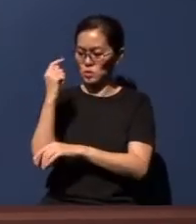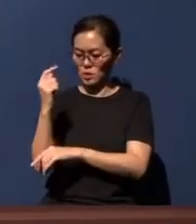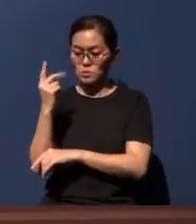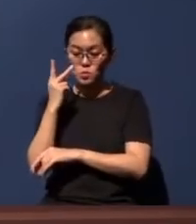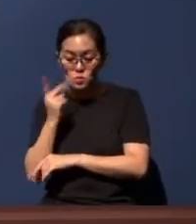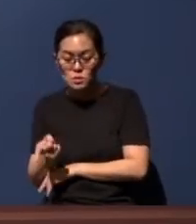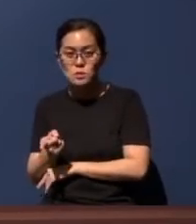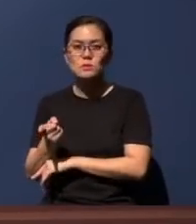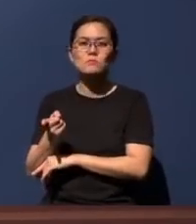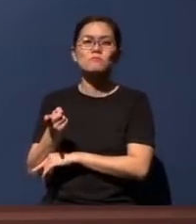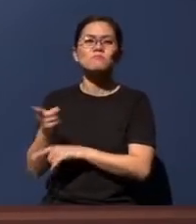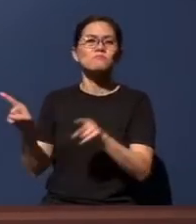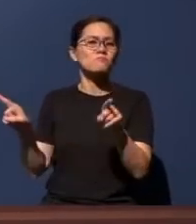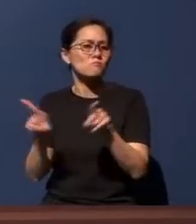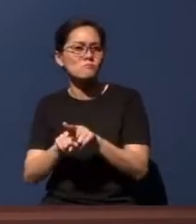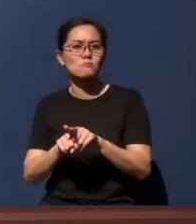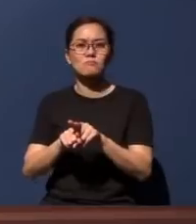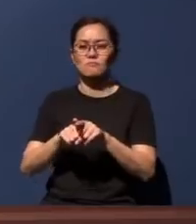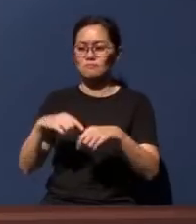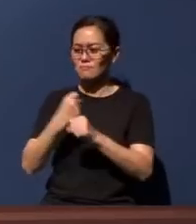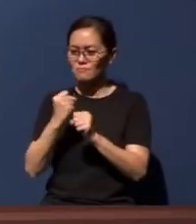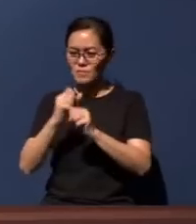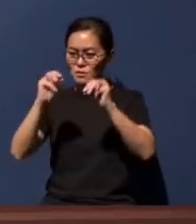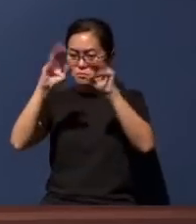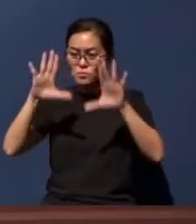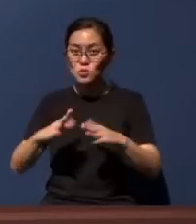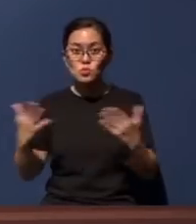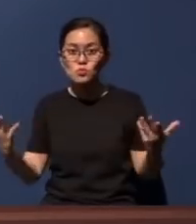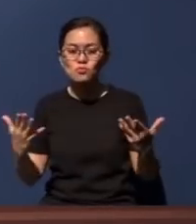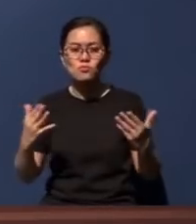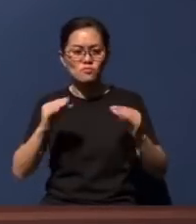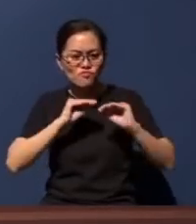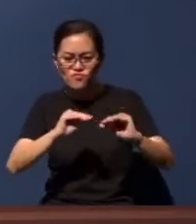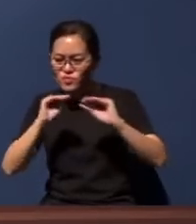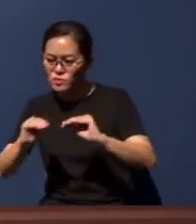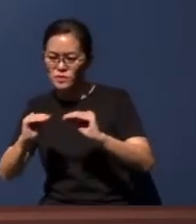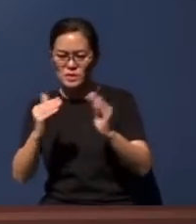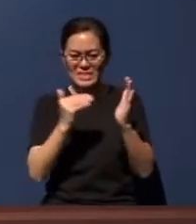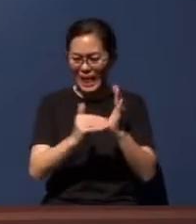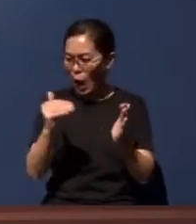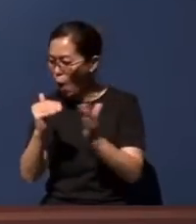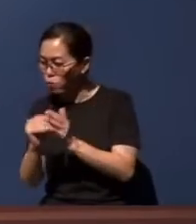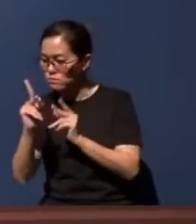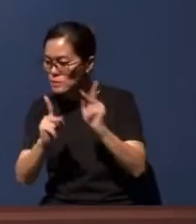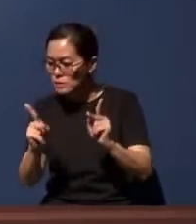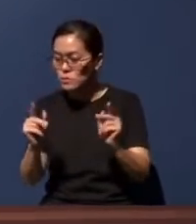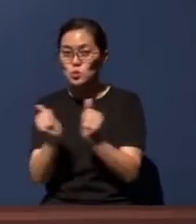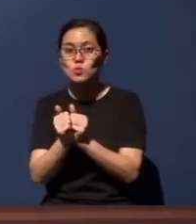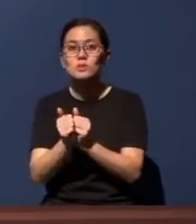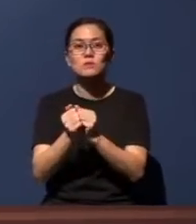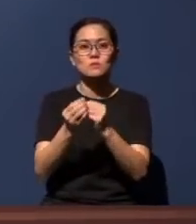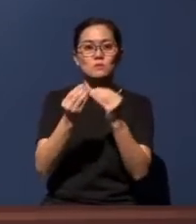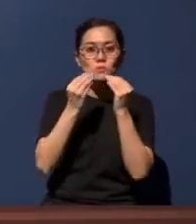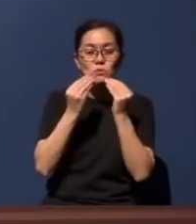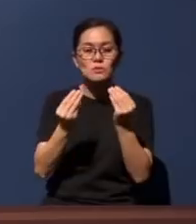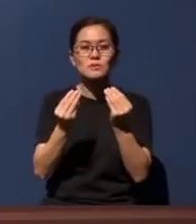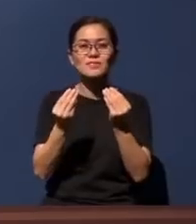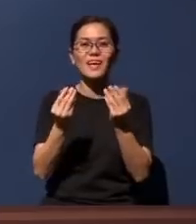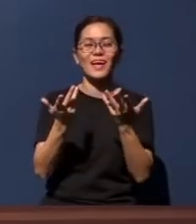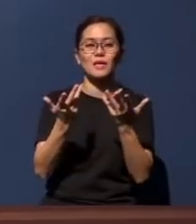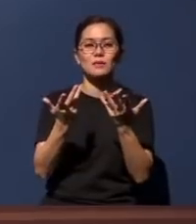too made miracles of feeding thousands with food. His ministry was all about eating and feasting